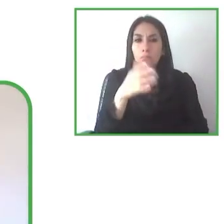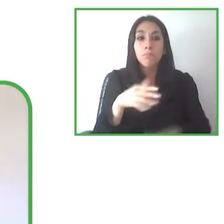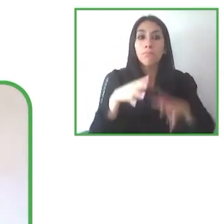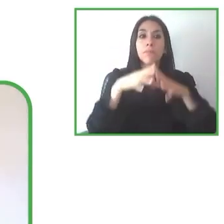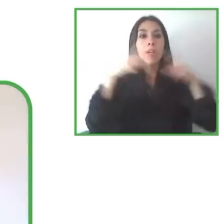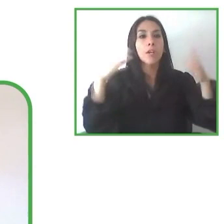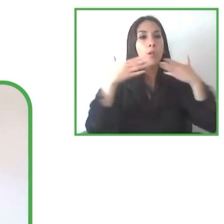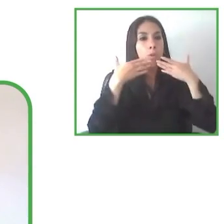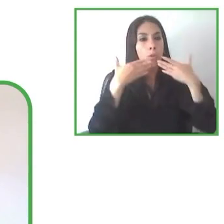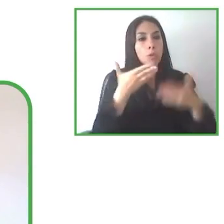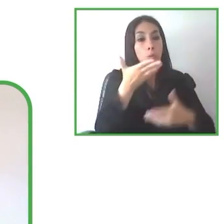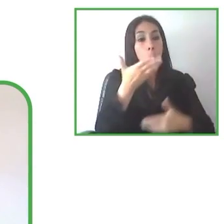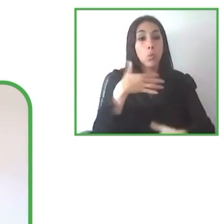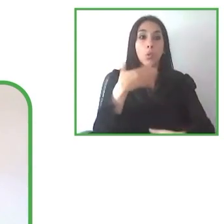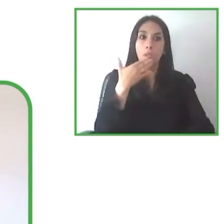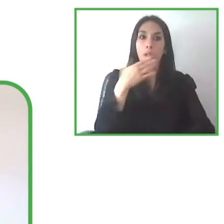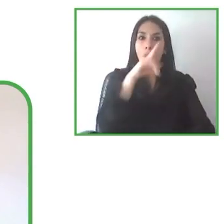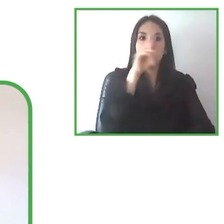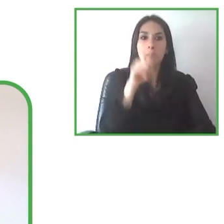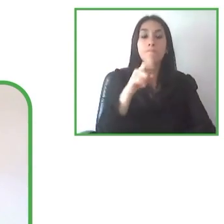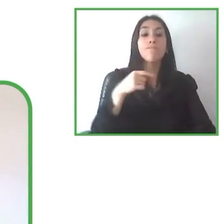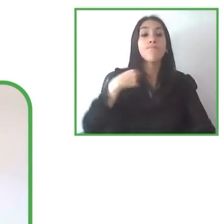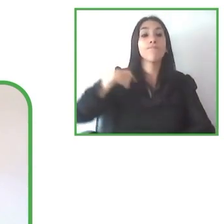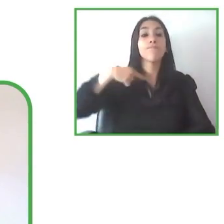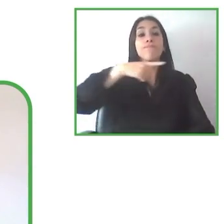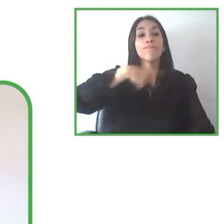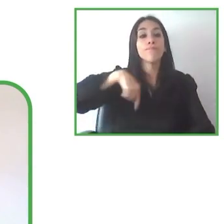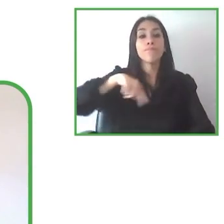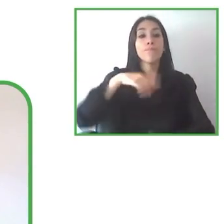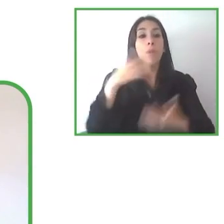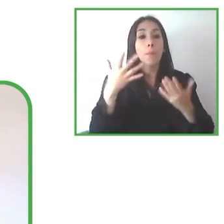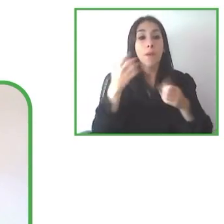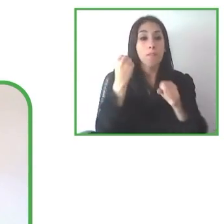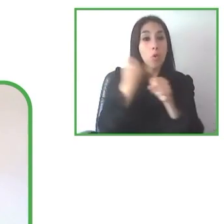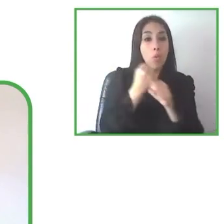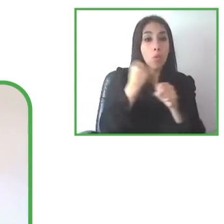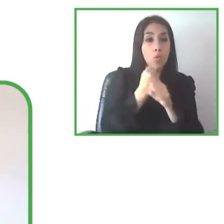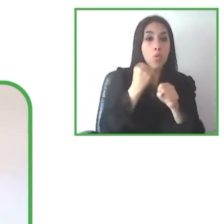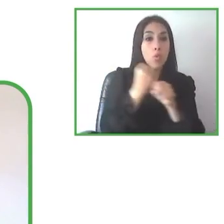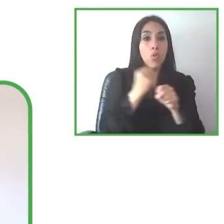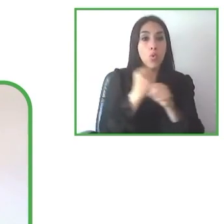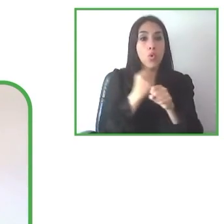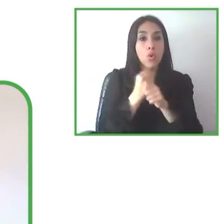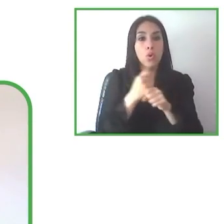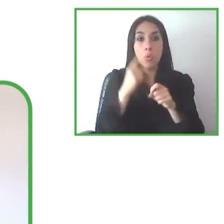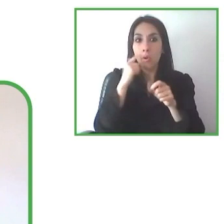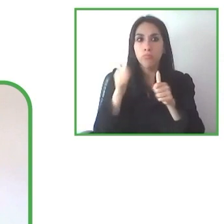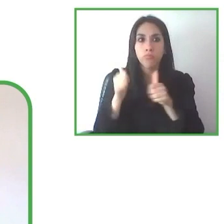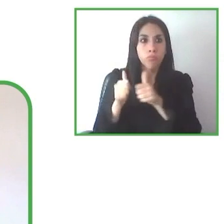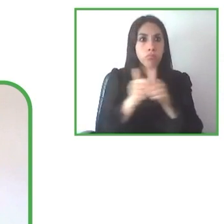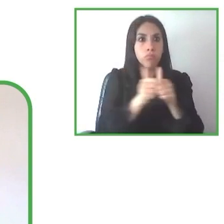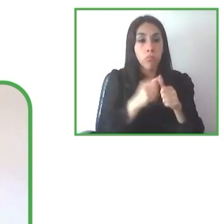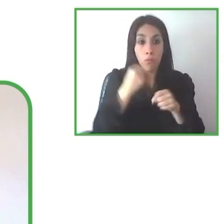We describe this work as something that nurtures us, that